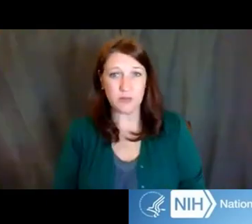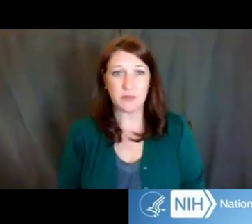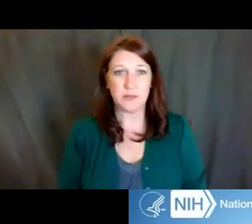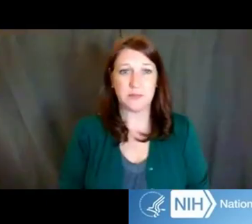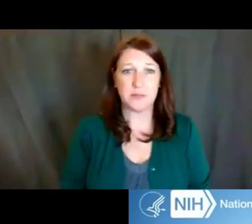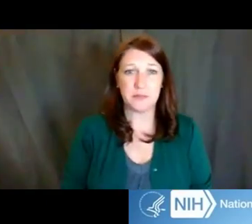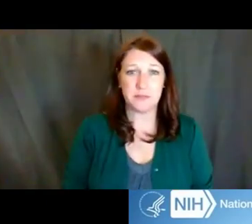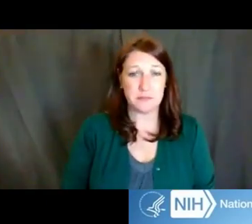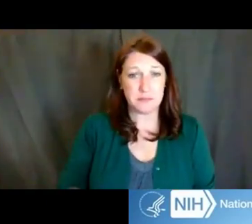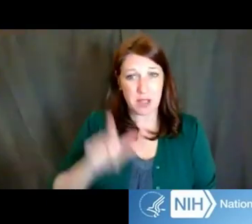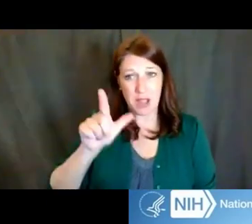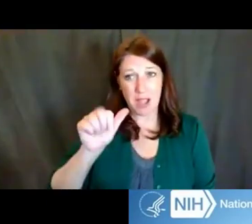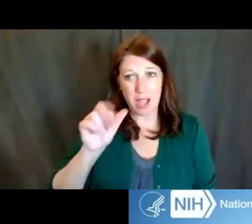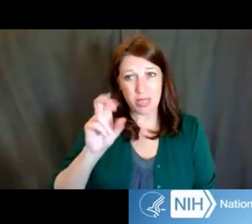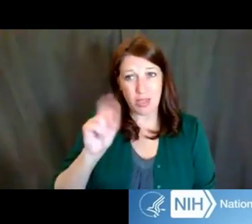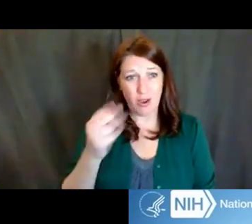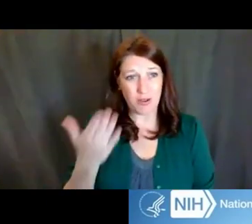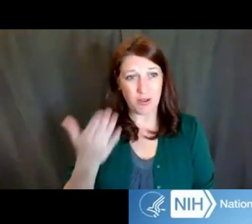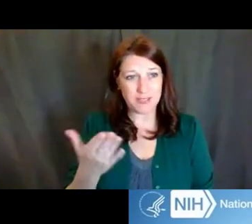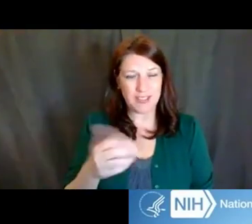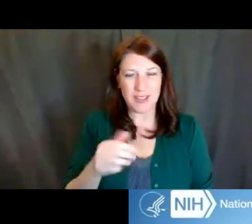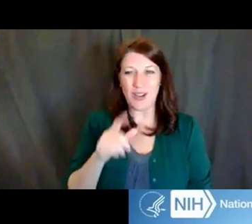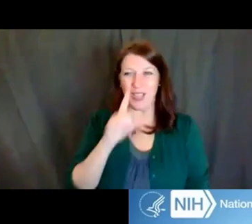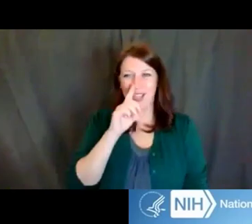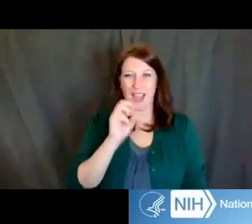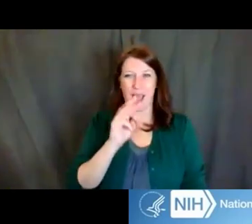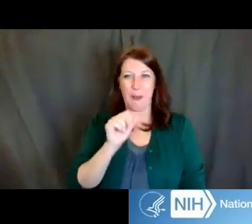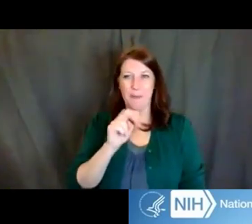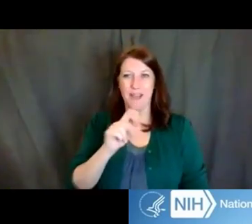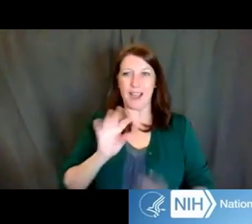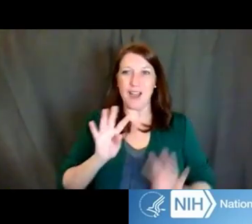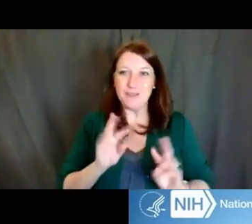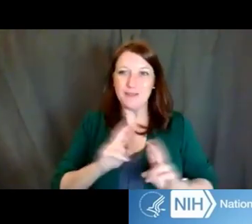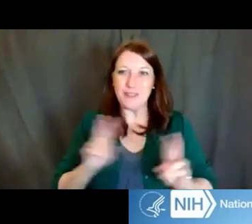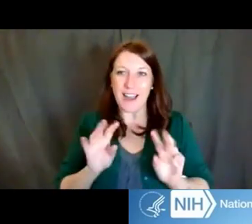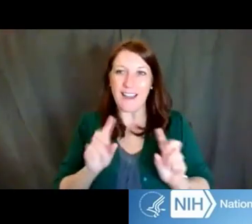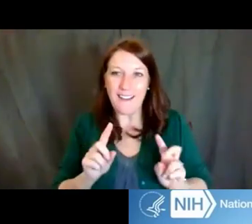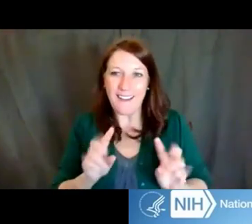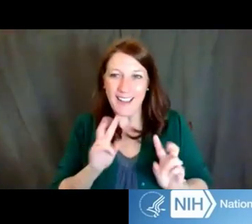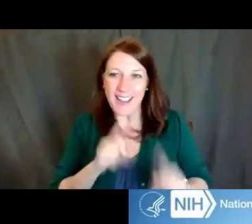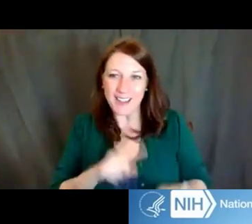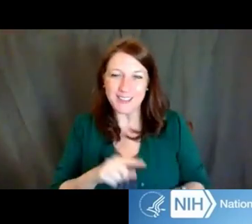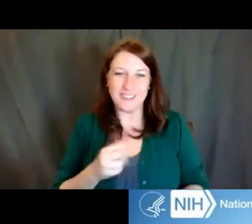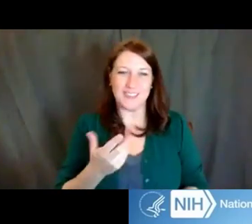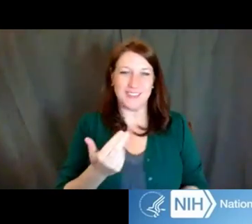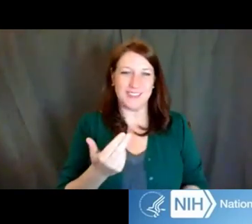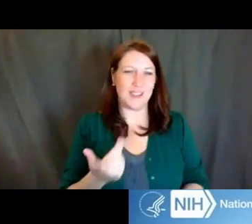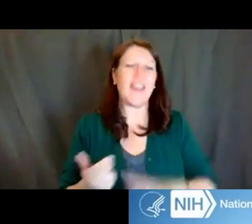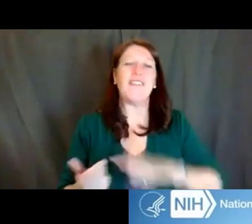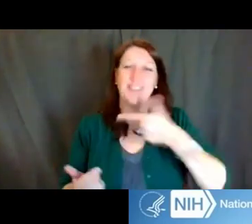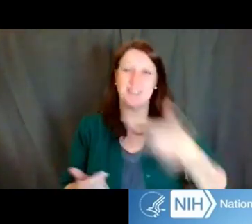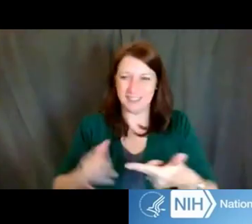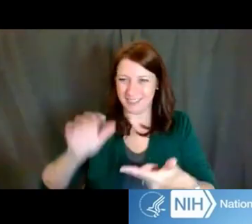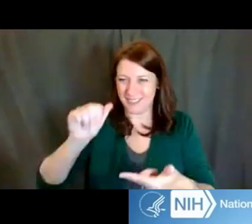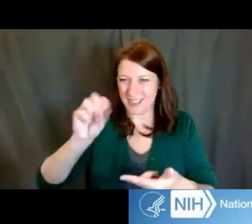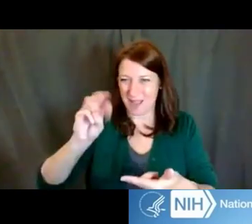that first? Look at Amanda. Amanda looks like she's chomping at the bit. Dr. Amanda Boyce: No. Dr. Ericka Boone: How about you start, Amanda? Dr. Amanda Boyce: No, I was going